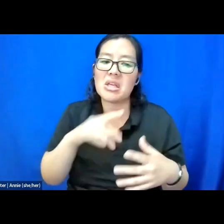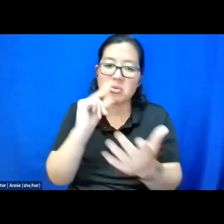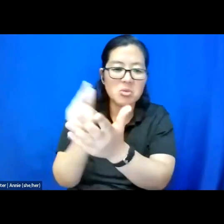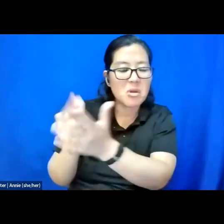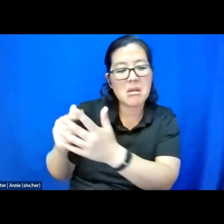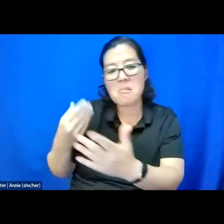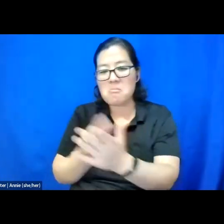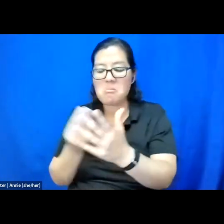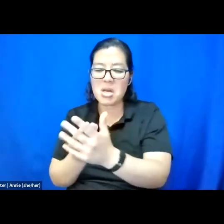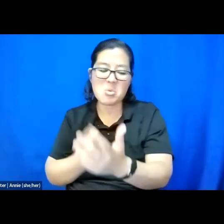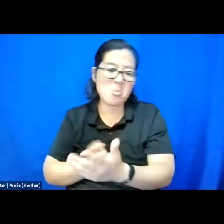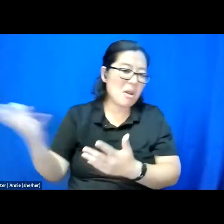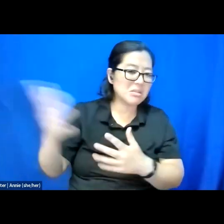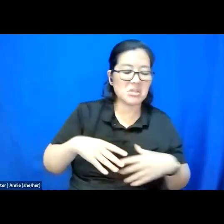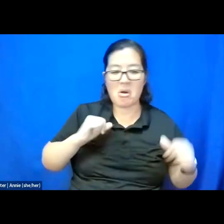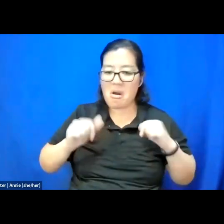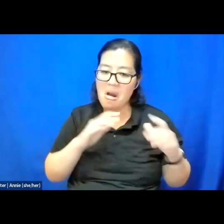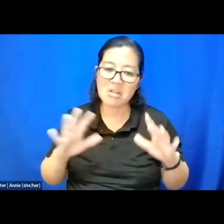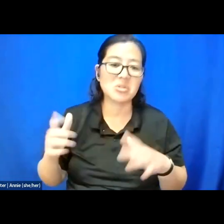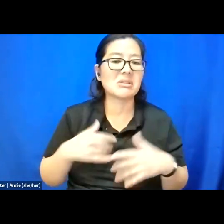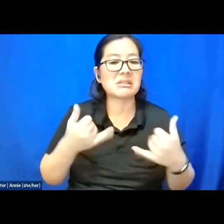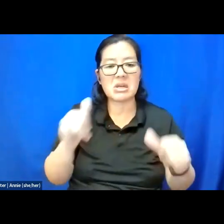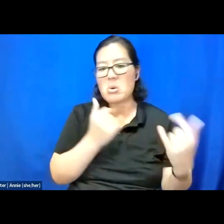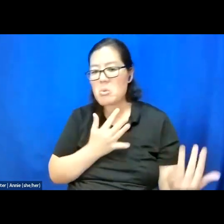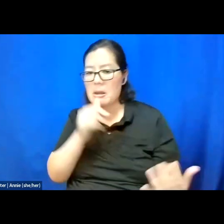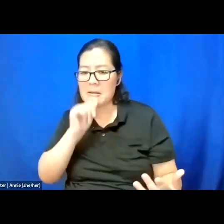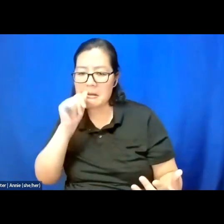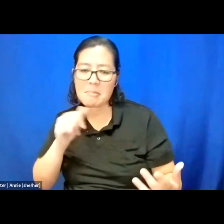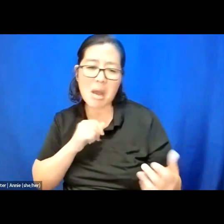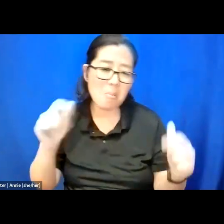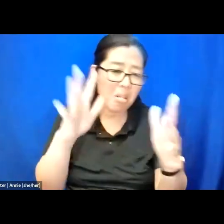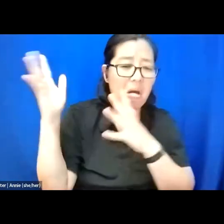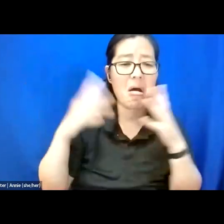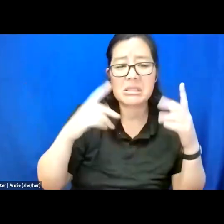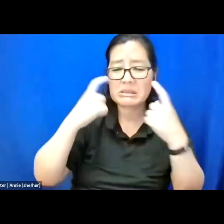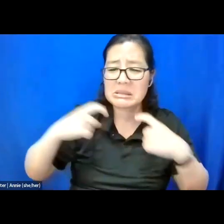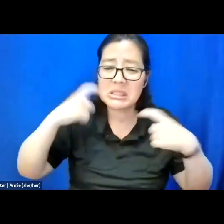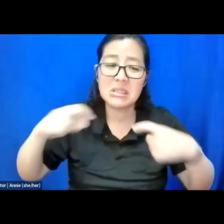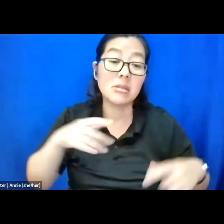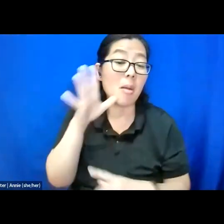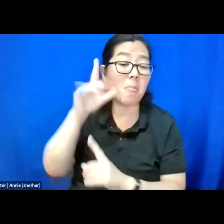to concerts, still awaiting my applause and tears that my mother is tired of wiping.